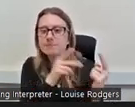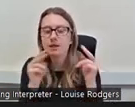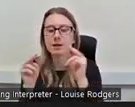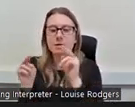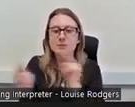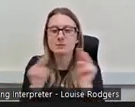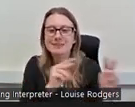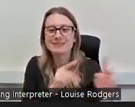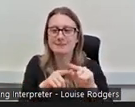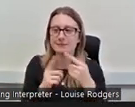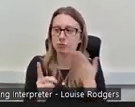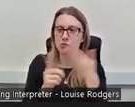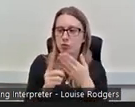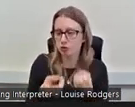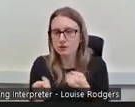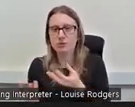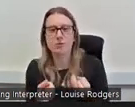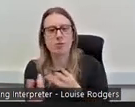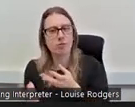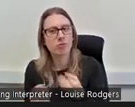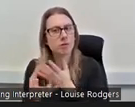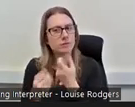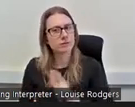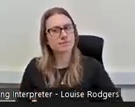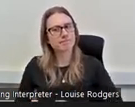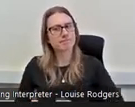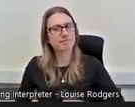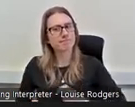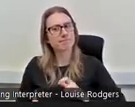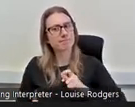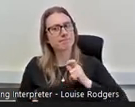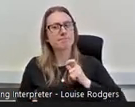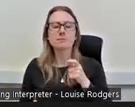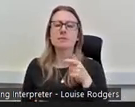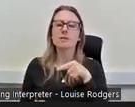started to believe in myself once I started doing the work, and it was that light bulb moment of,